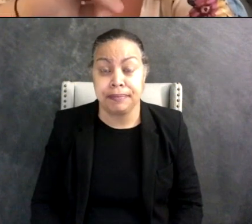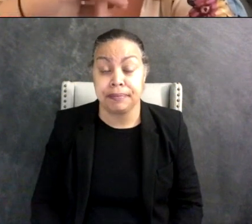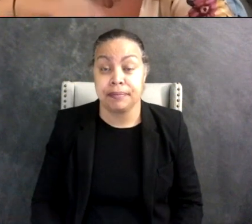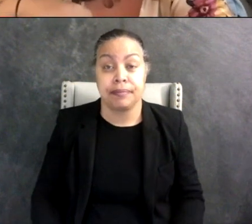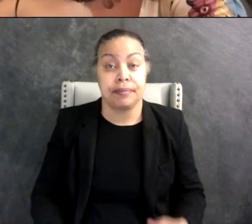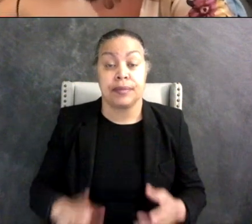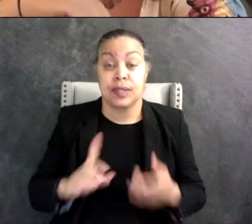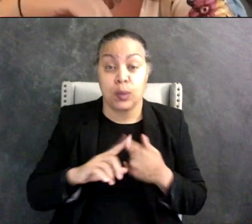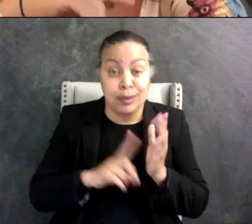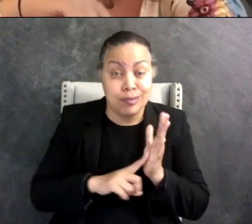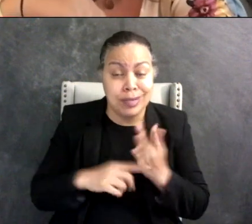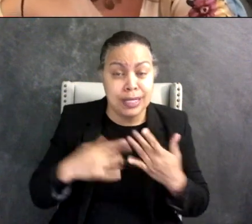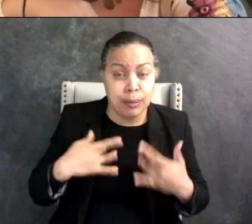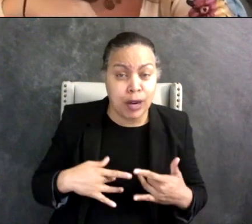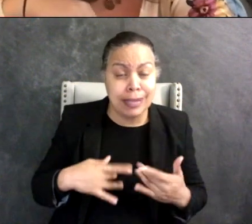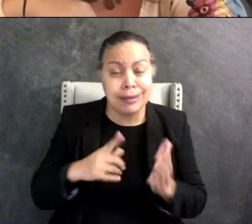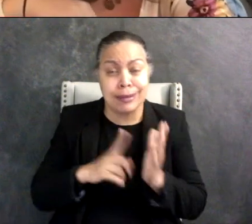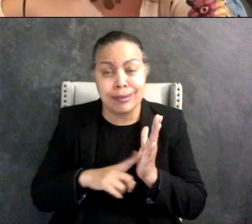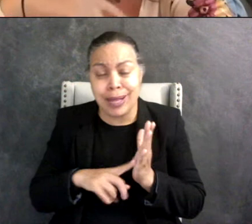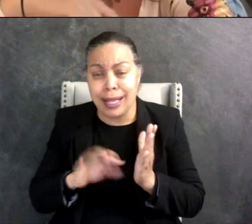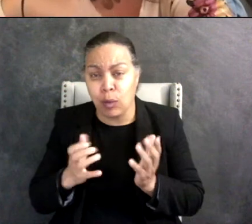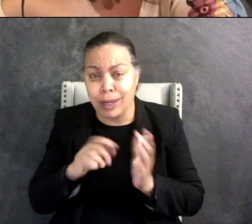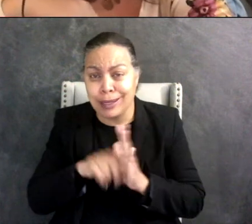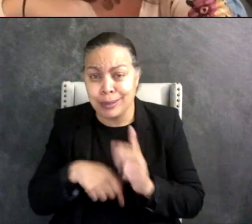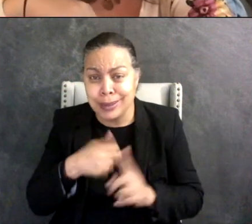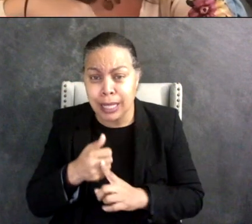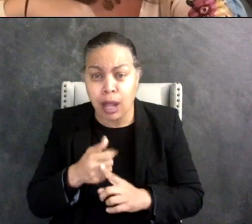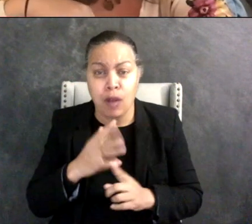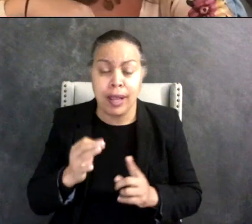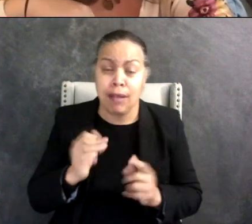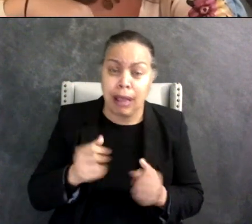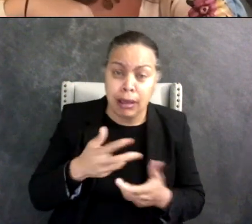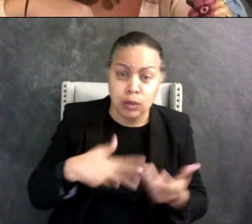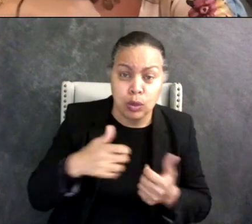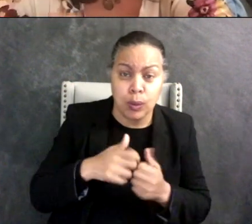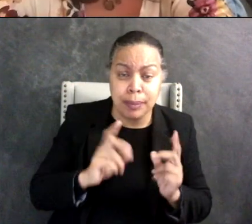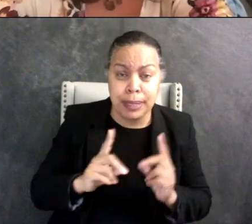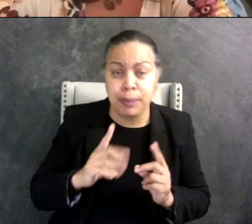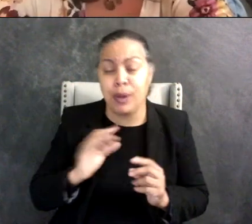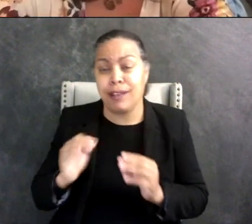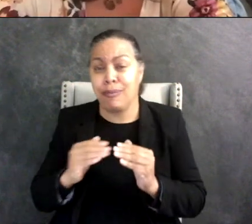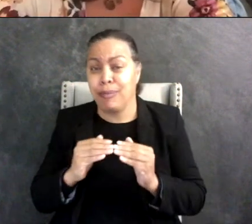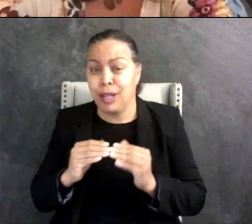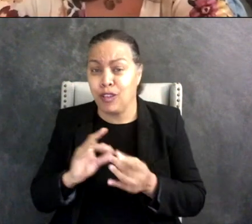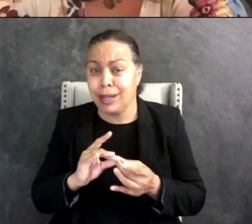depressive symptoms, suicidal ideation, pro-social behavior, peer relationship problems, and alike.